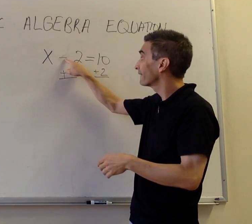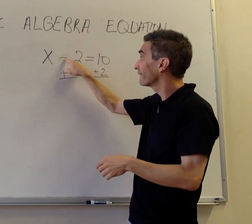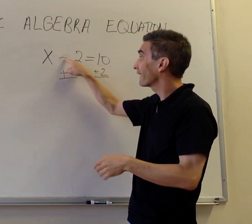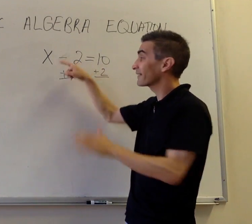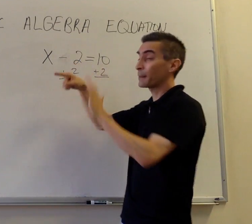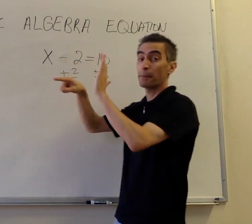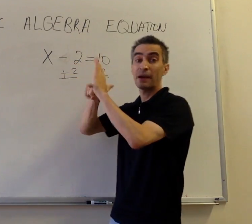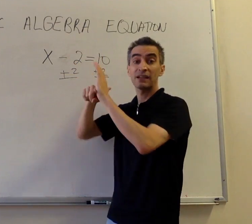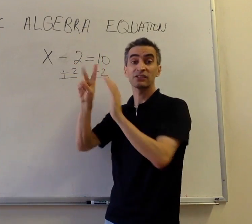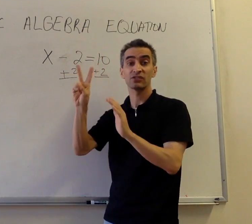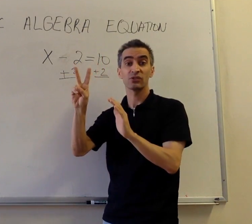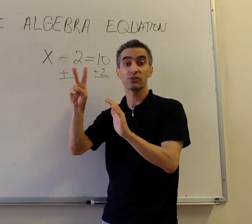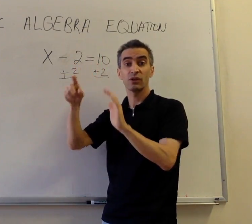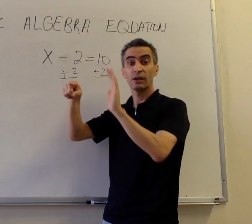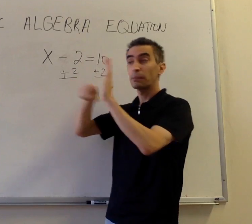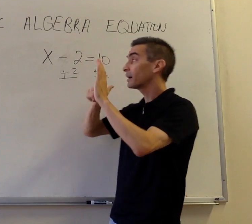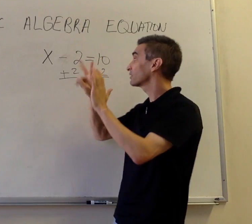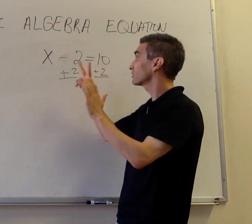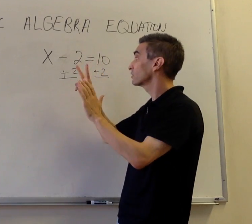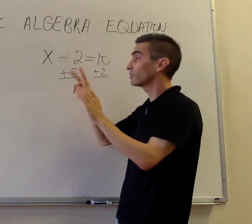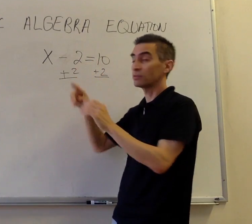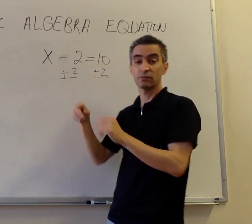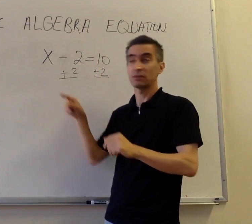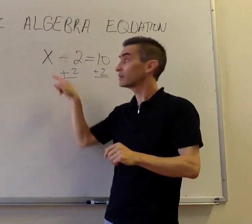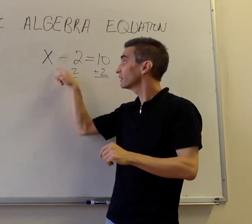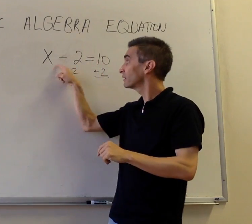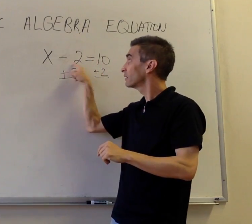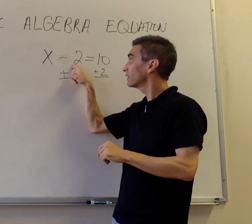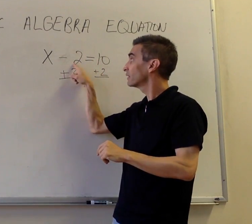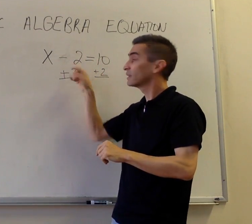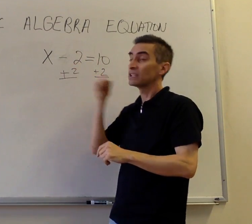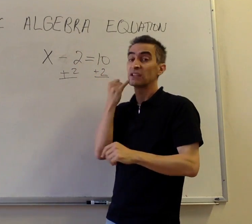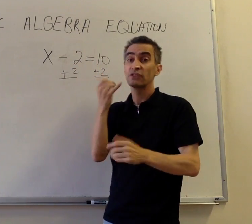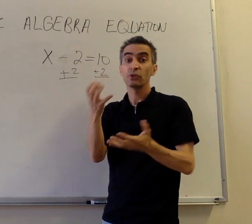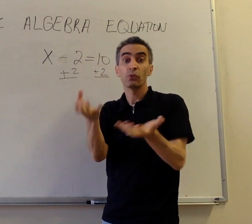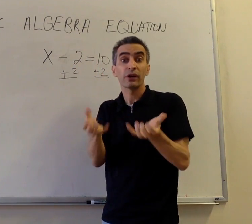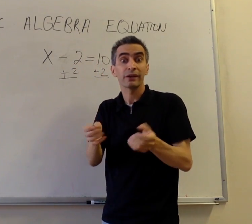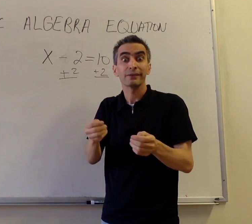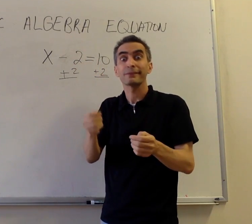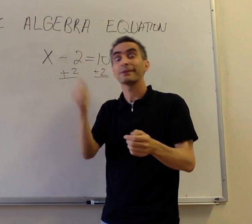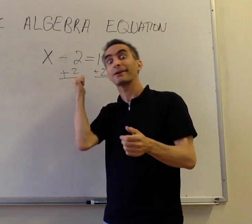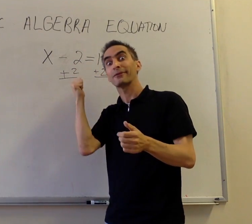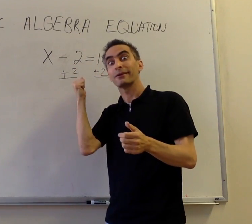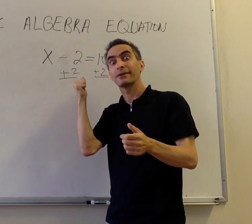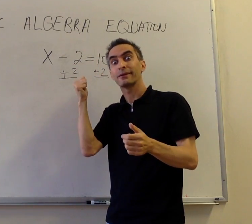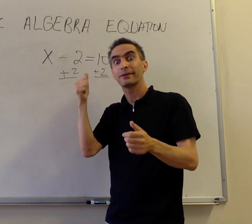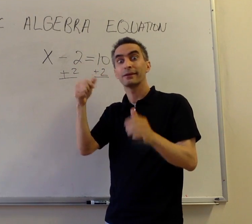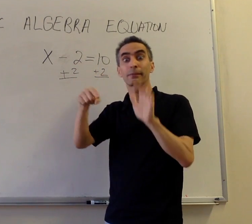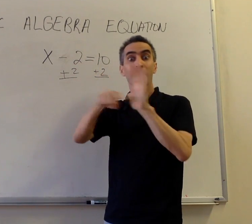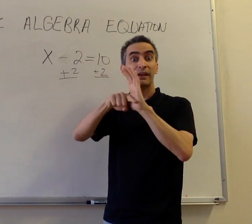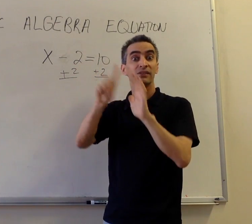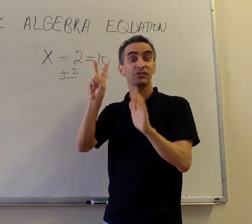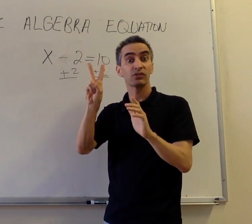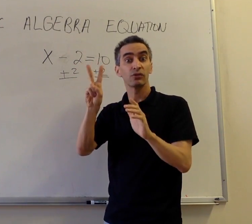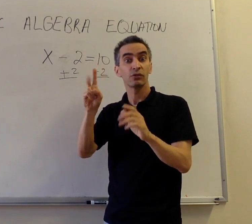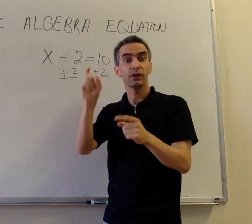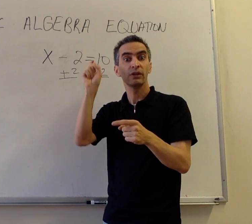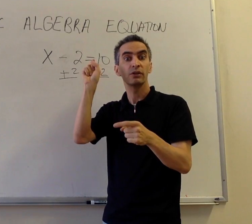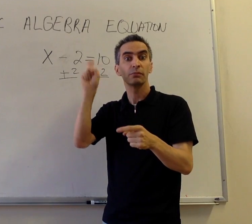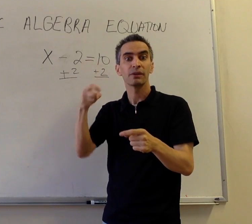That's a minus two and if you want to get rid of that -2 you must add 2. you have to add two.